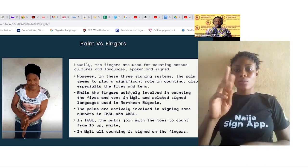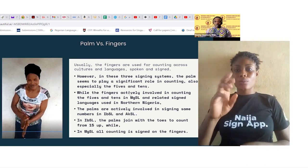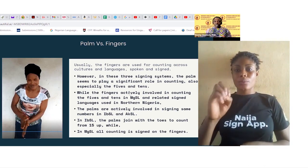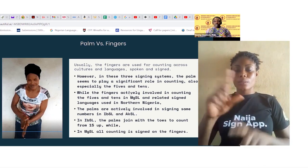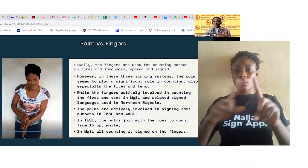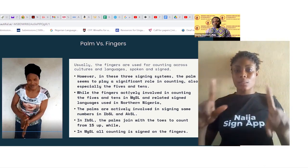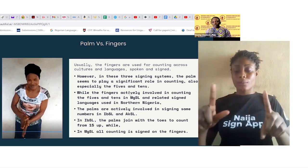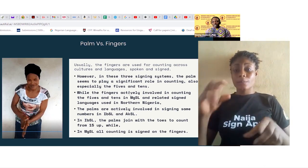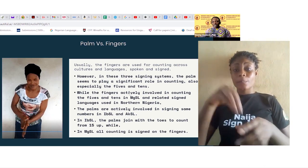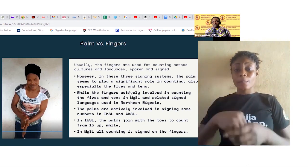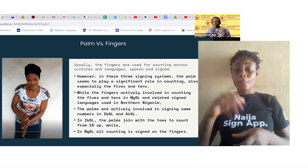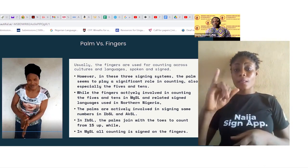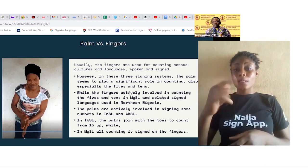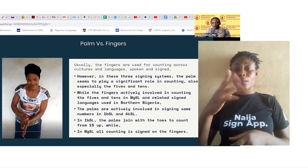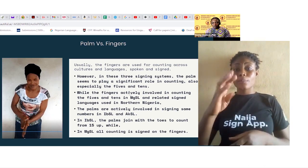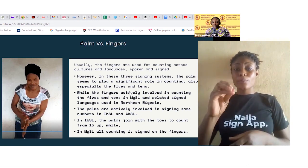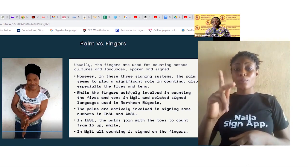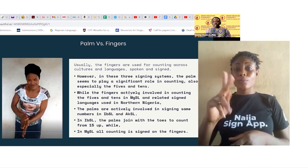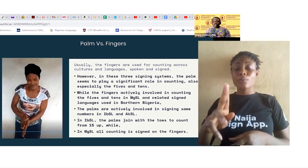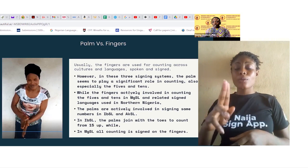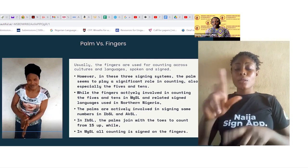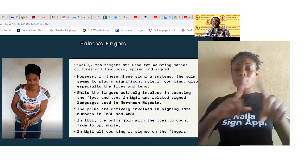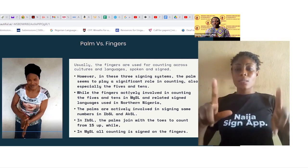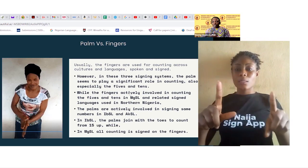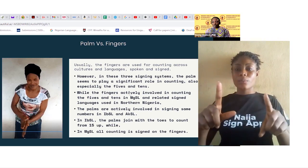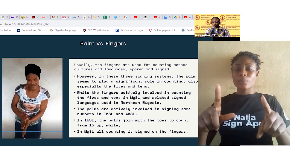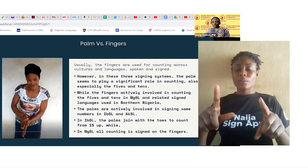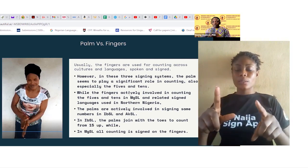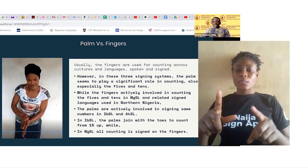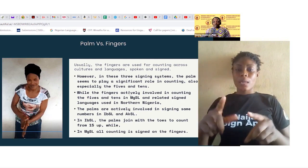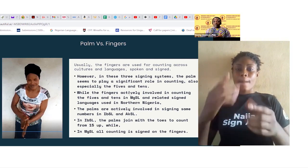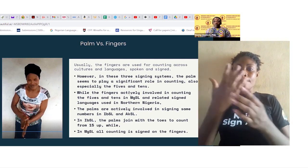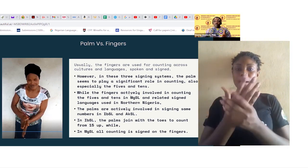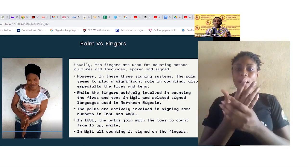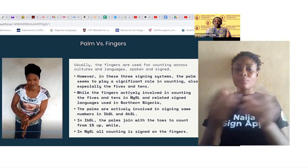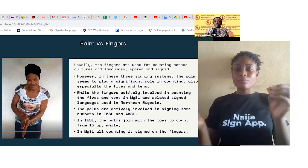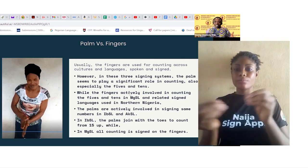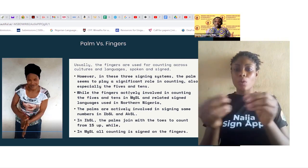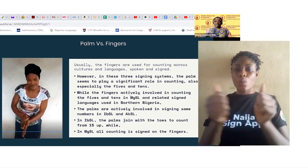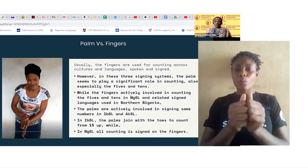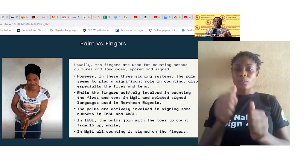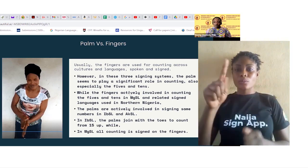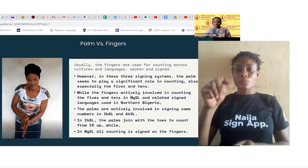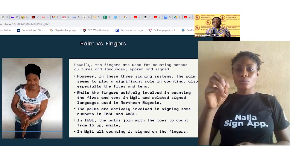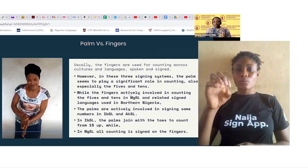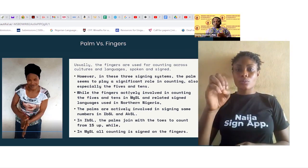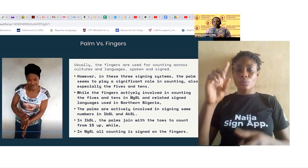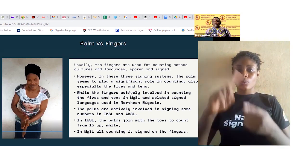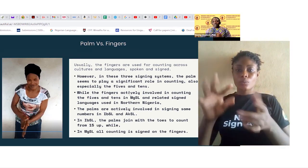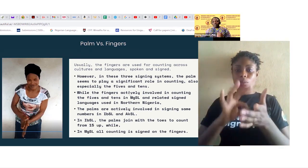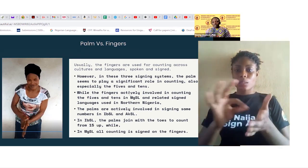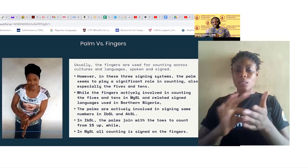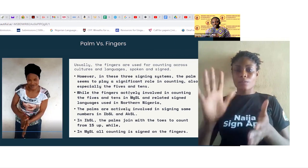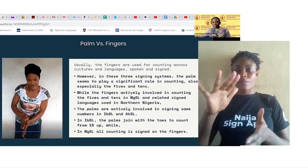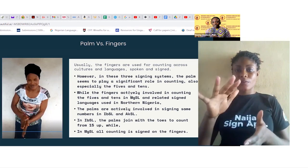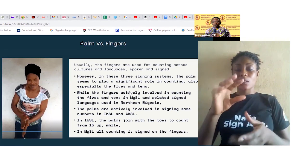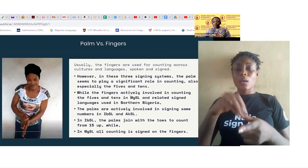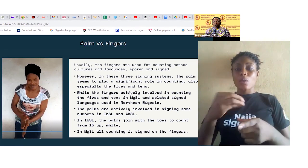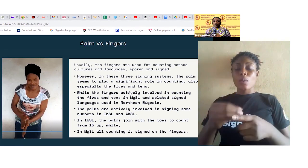So in Ibokun Sign Language, the palms join with the toes to count from 15 up while in Magajin Gari all